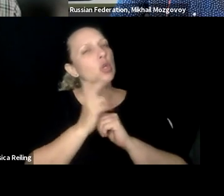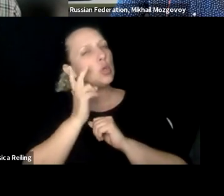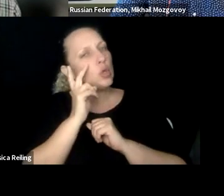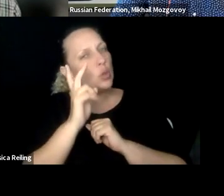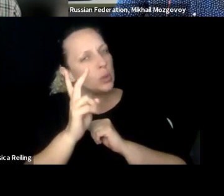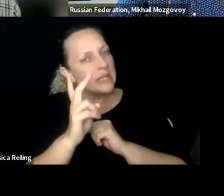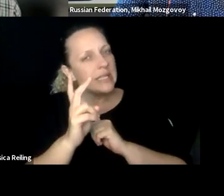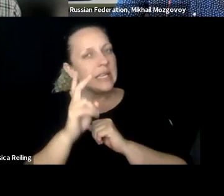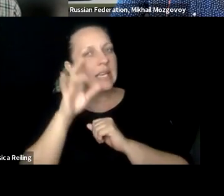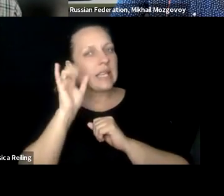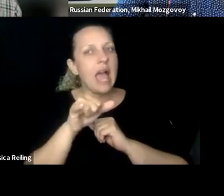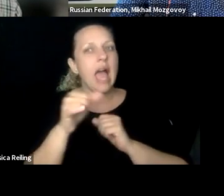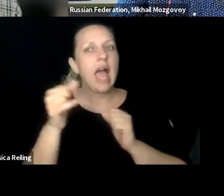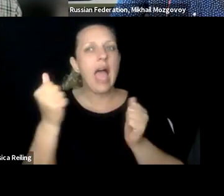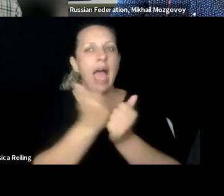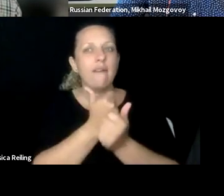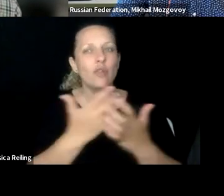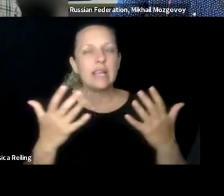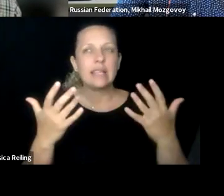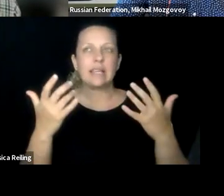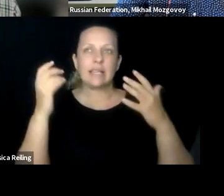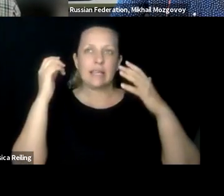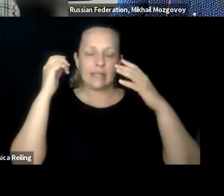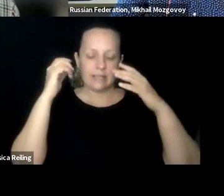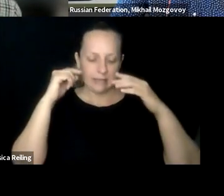manage this comprehensive strategy call development, do you see it